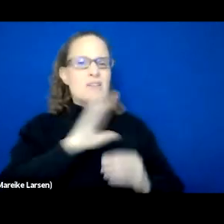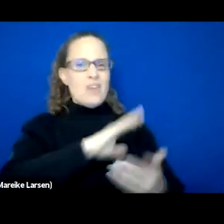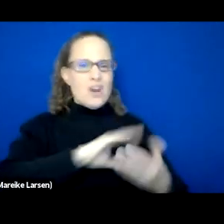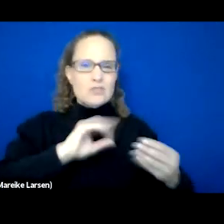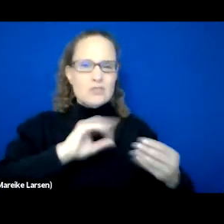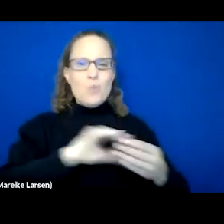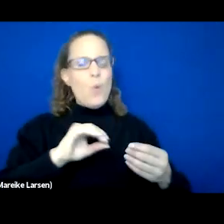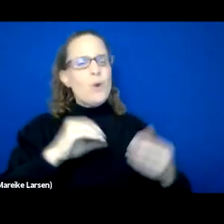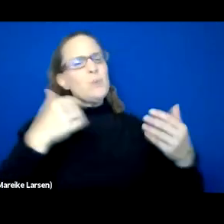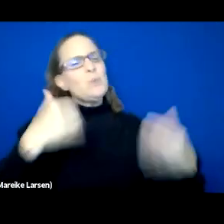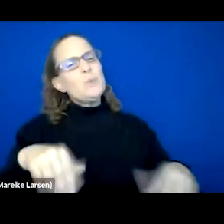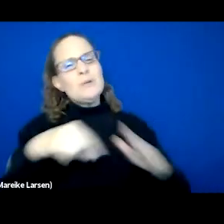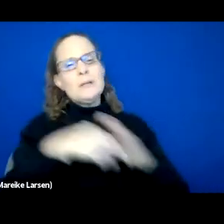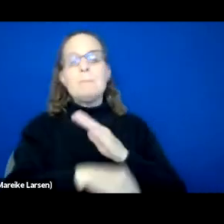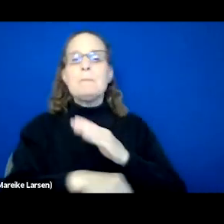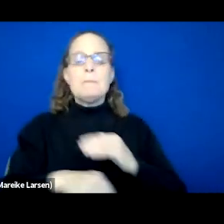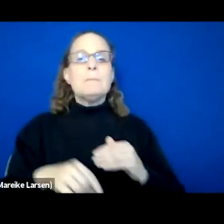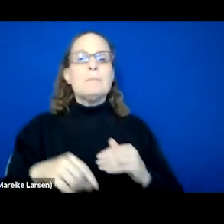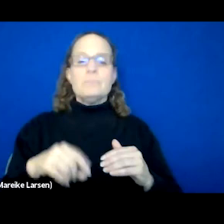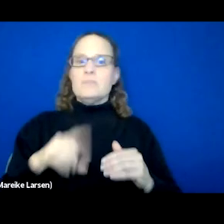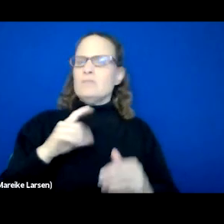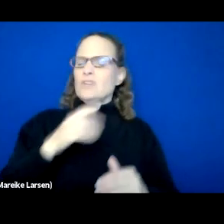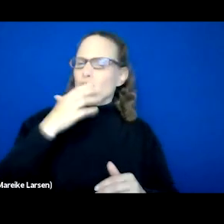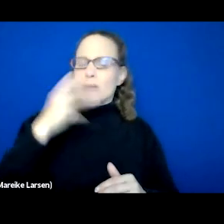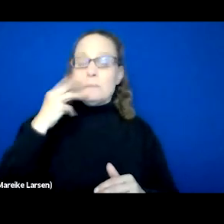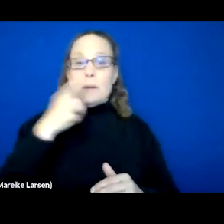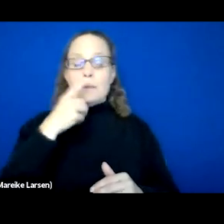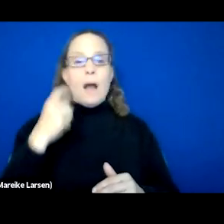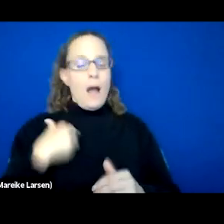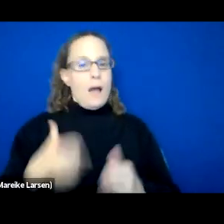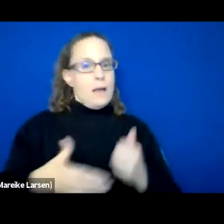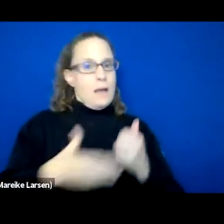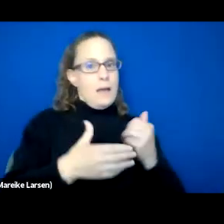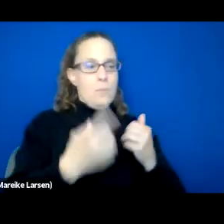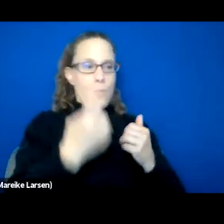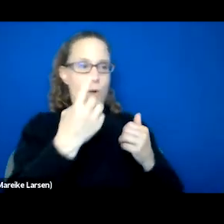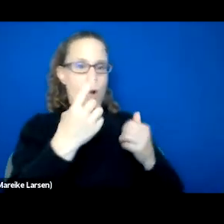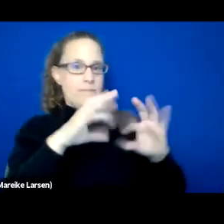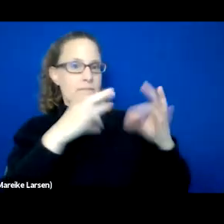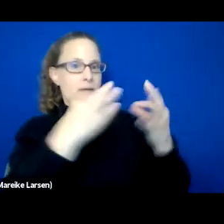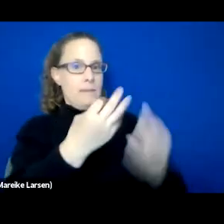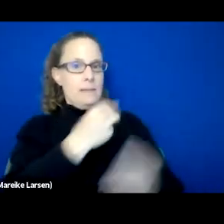especially because I got to help a family member out because I did have a family member